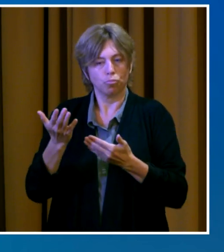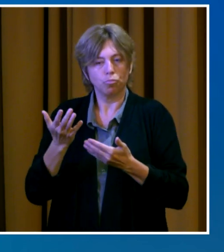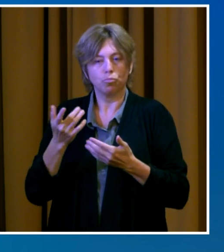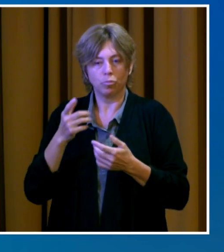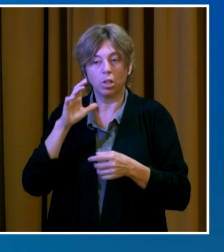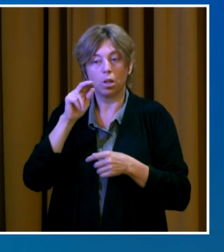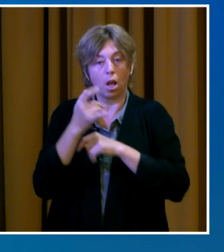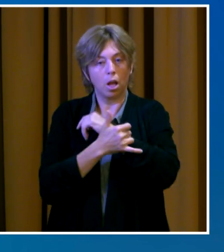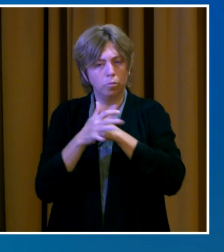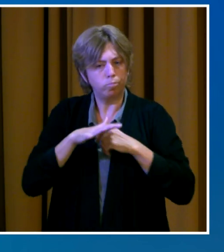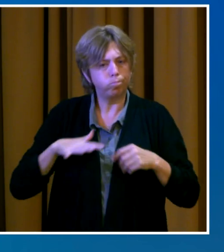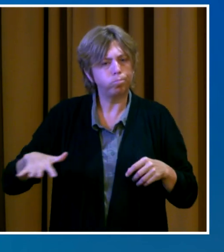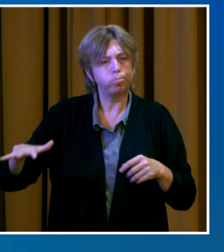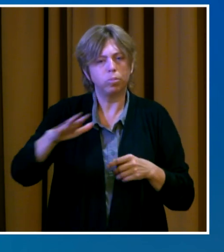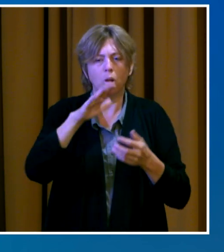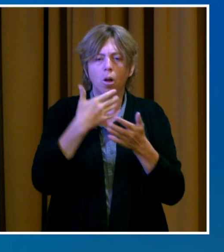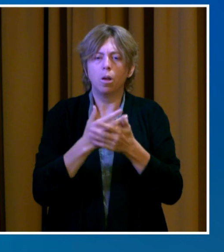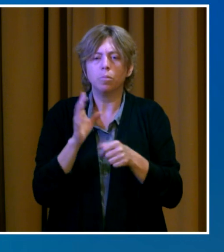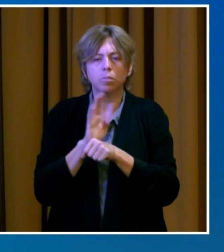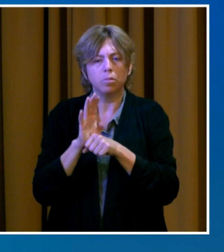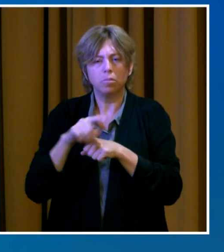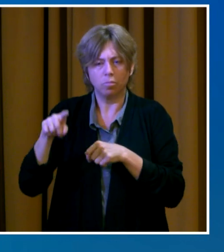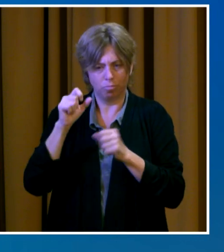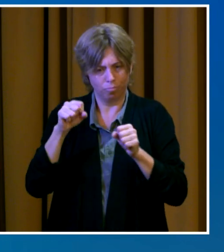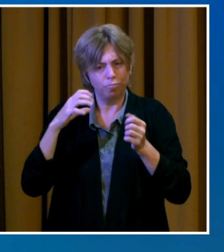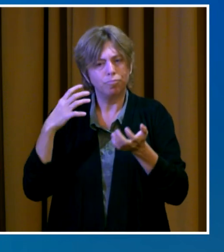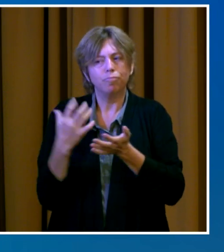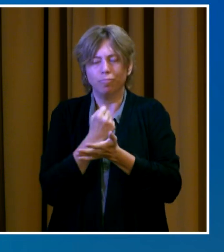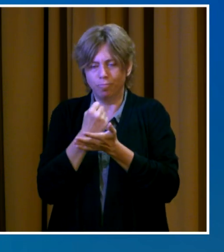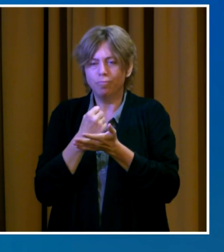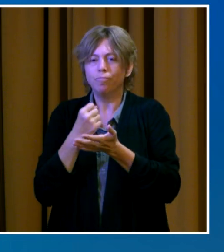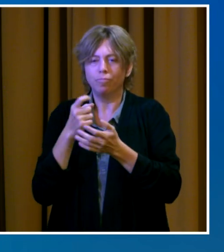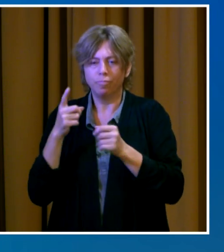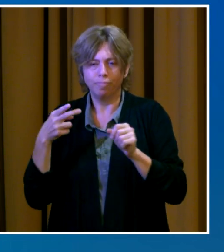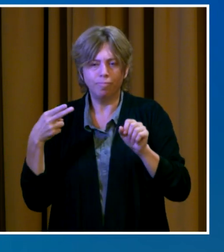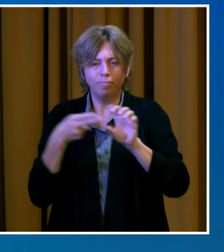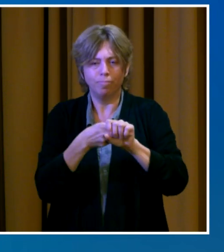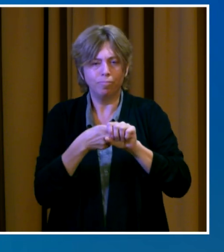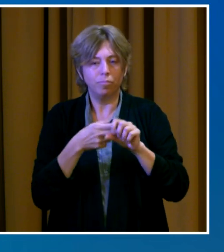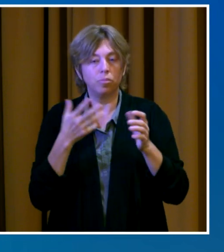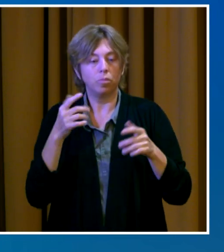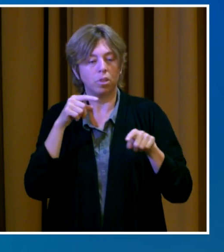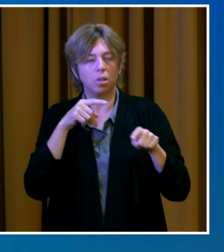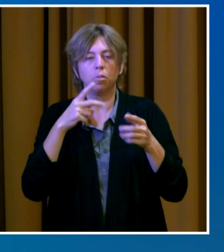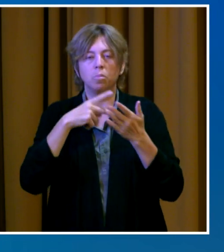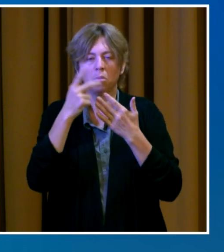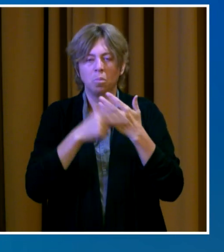the 360" shop local program at no cost until August 31st.